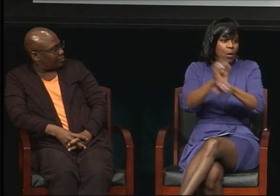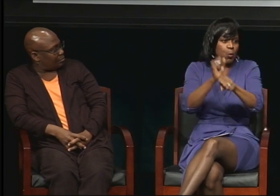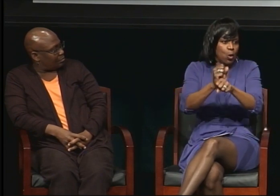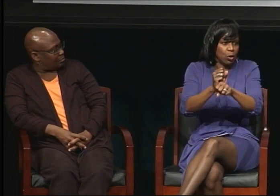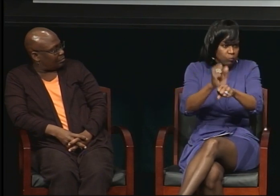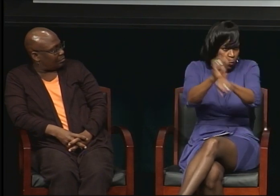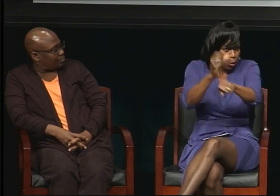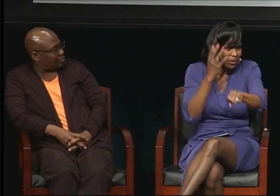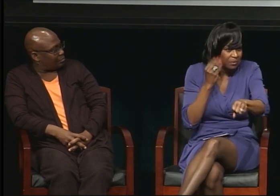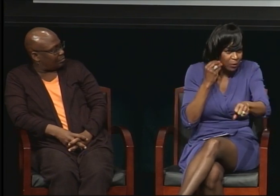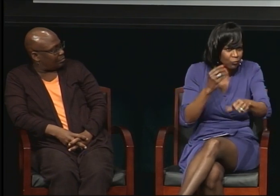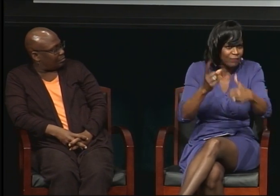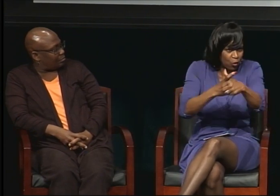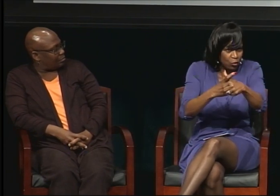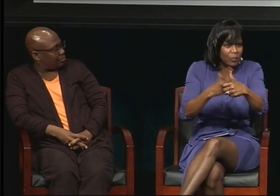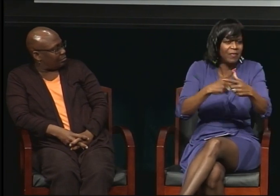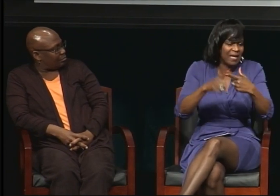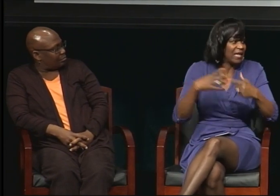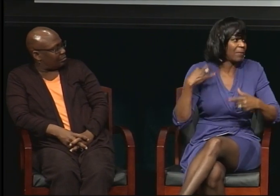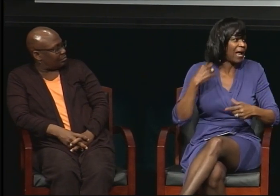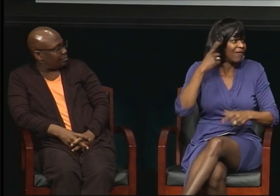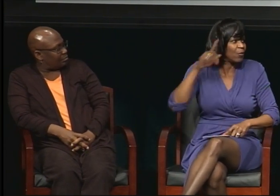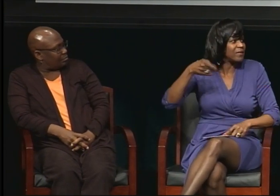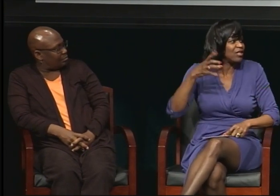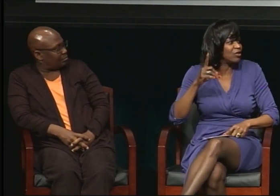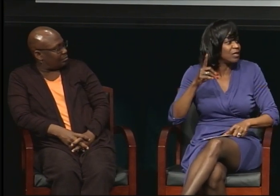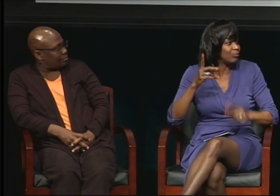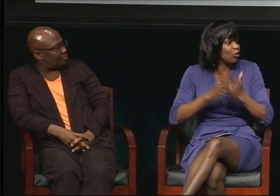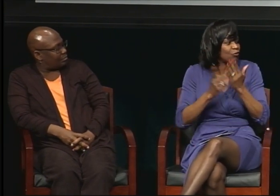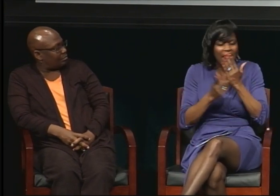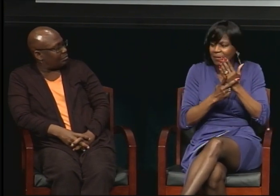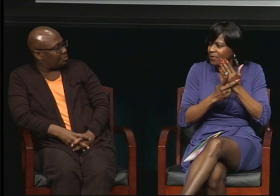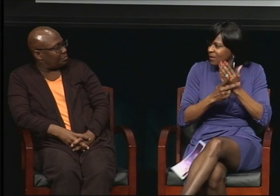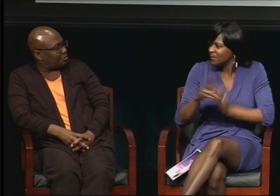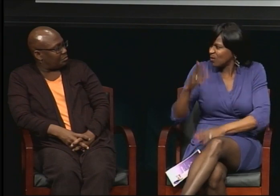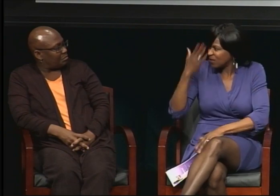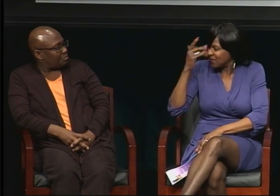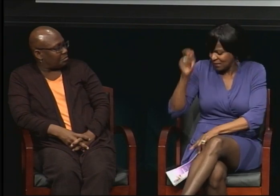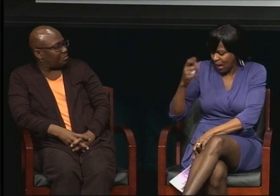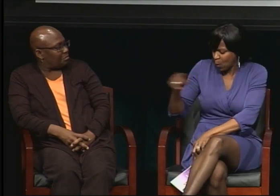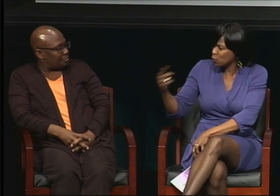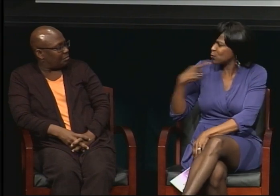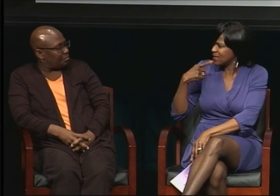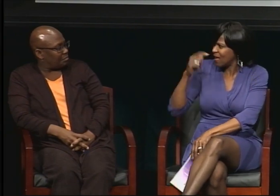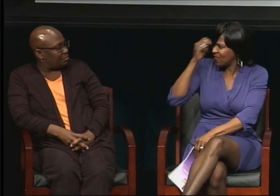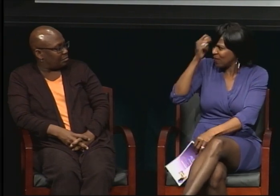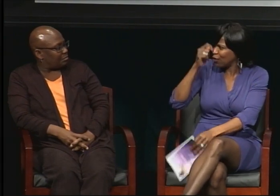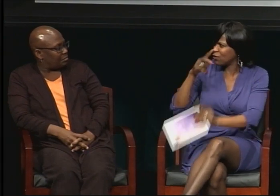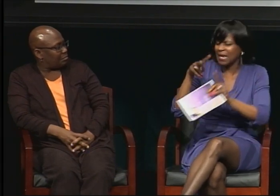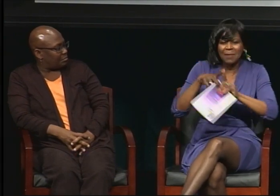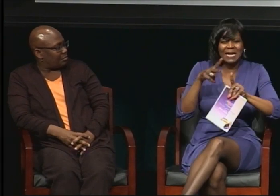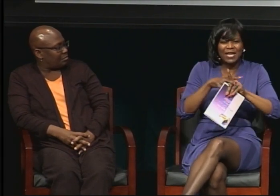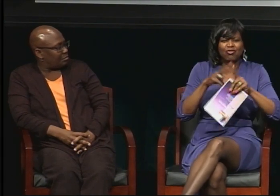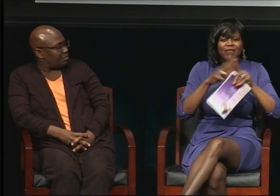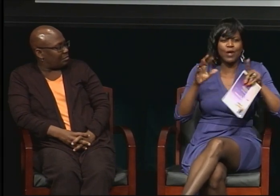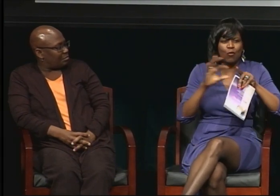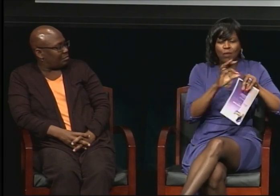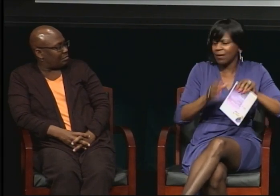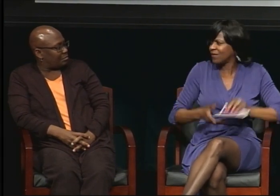and in fact I think it should be a requirement because it's very important to be able to apply the theory to work that you've already done.